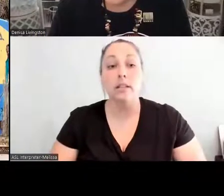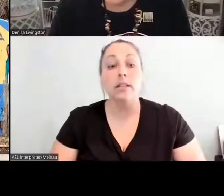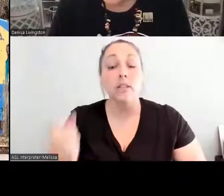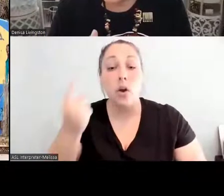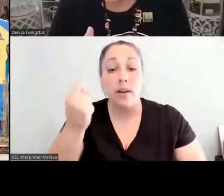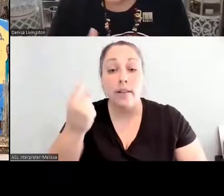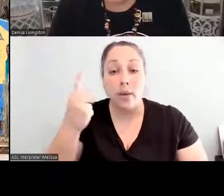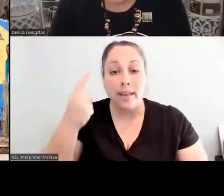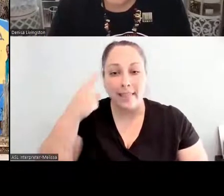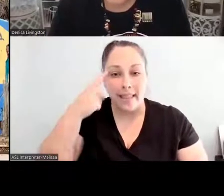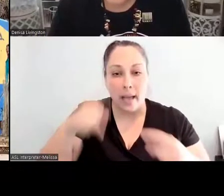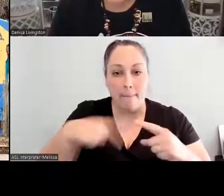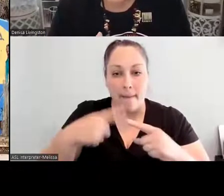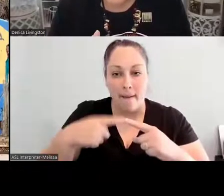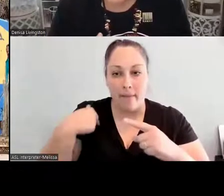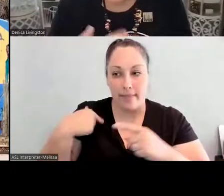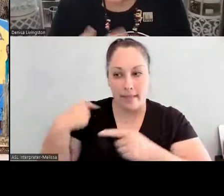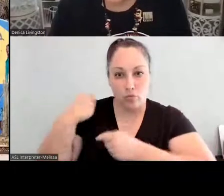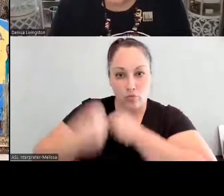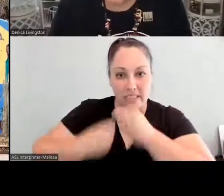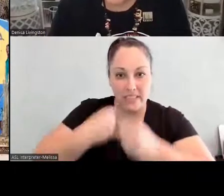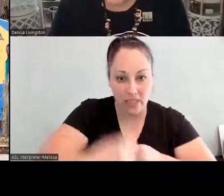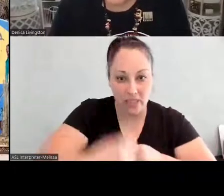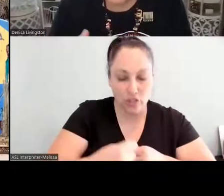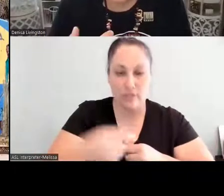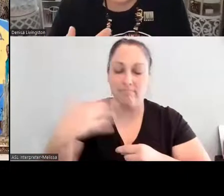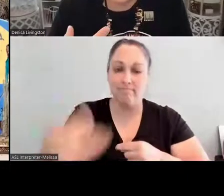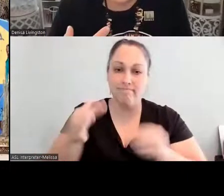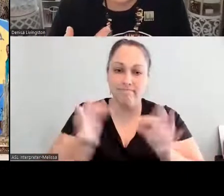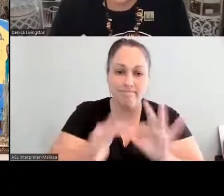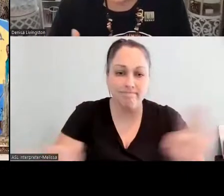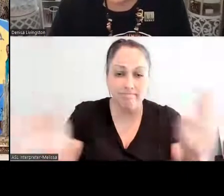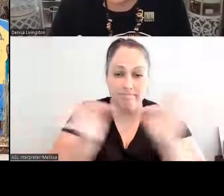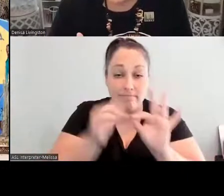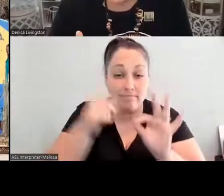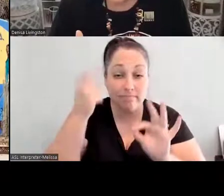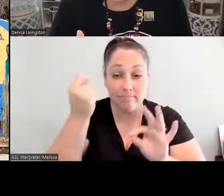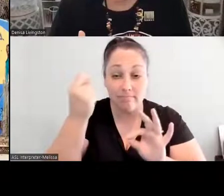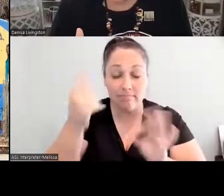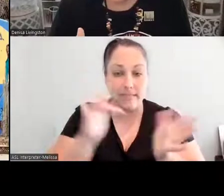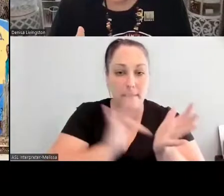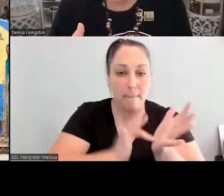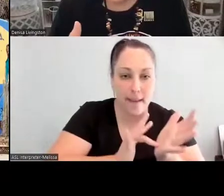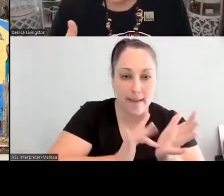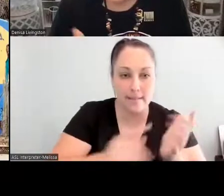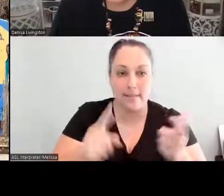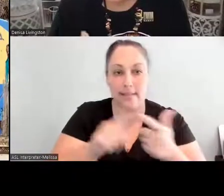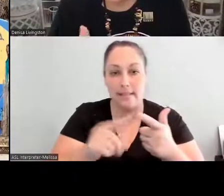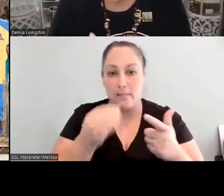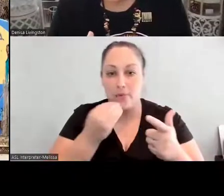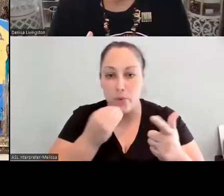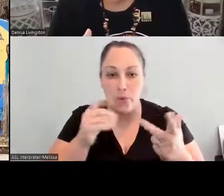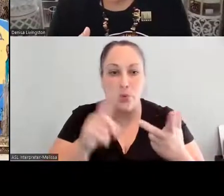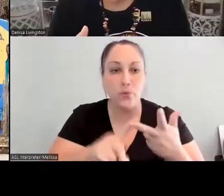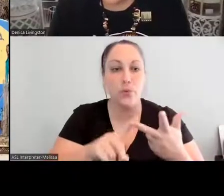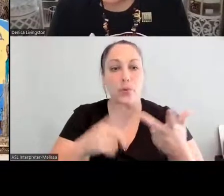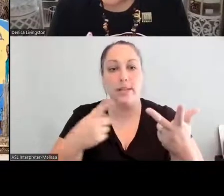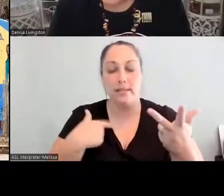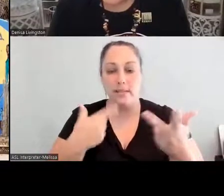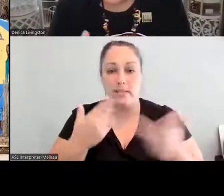because it is medicine, it is our way forward, it is ‑‑ it holds solutions, especially me growing up dry farming, you